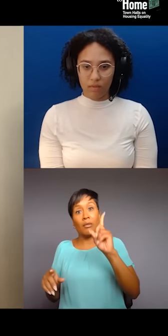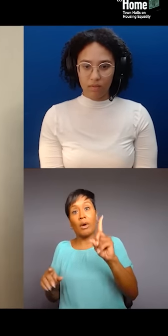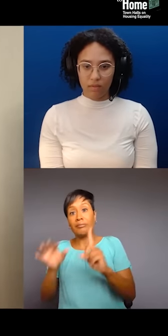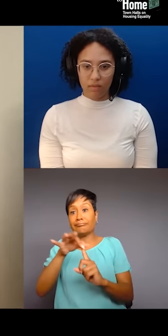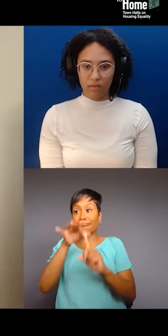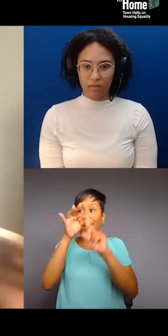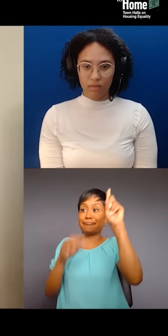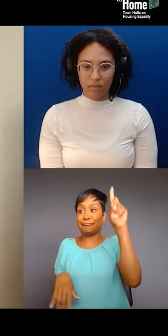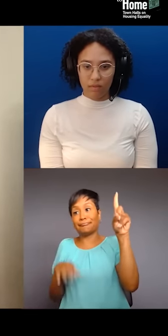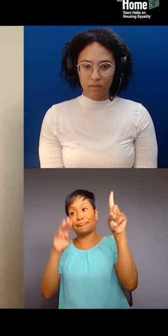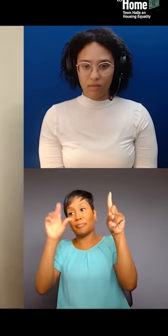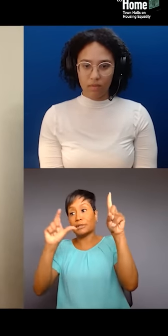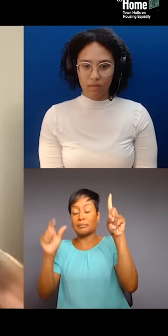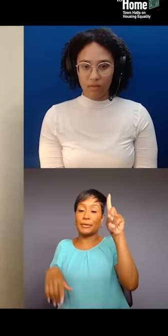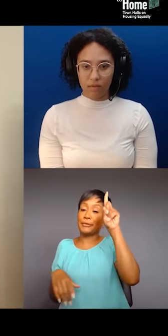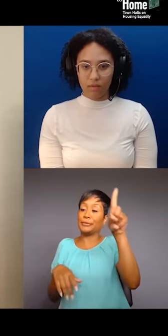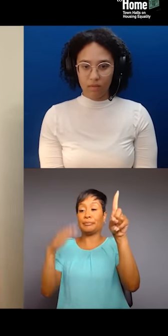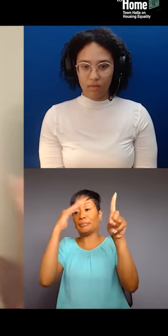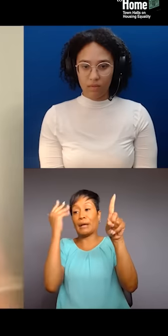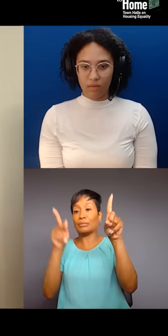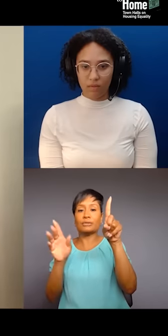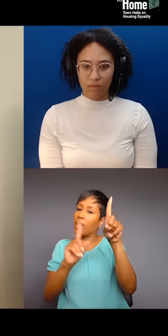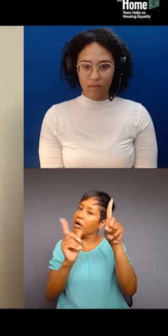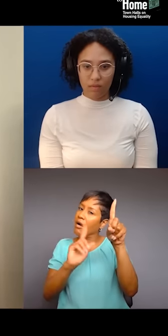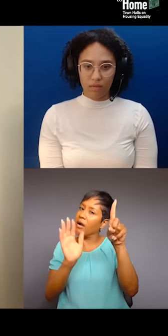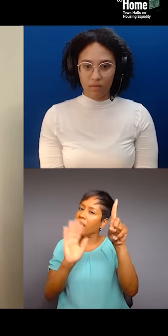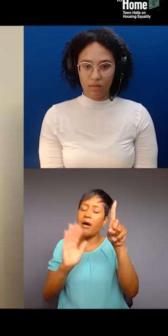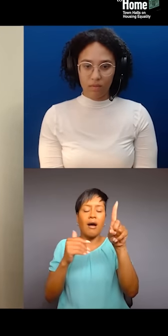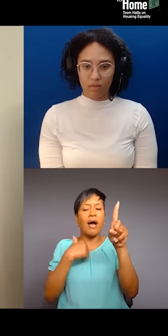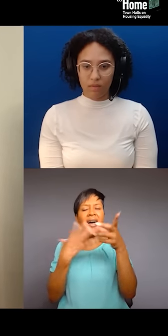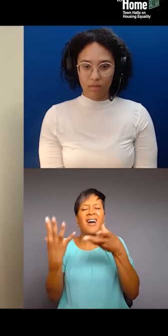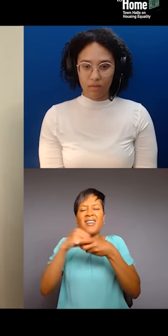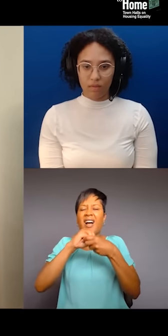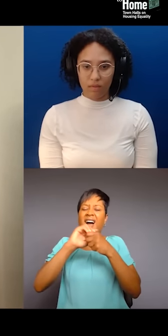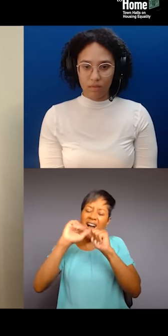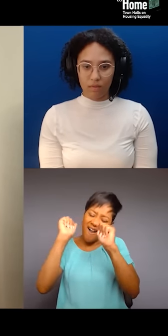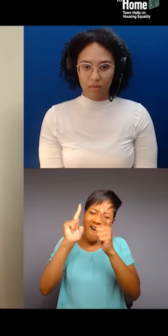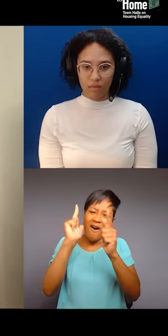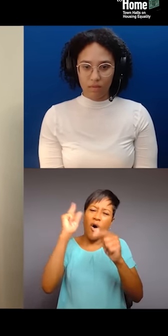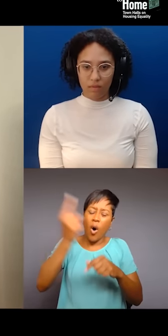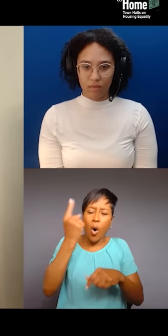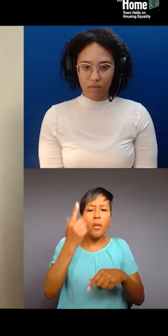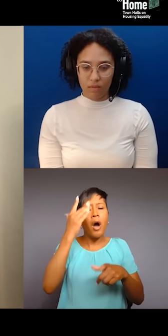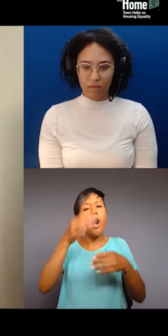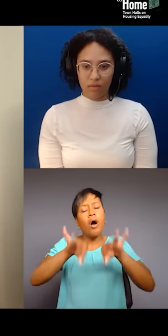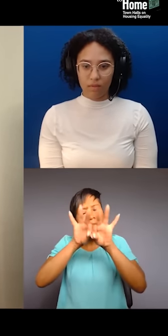or the token Black person today. I have to encompass all of it at all times because all of it is relevant to my story.